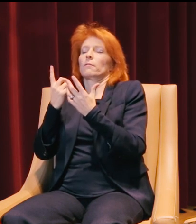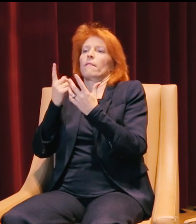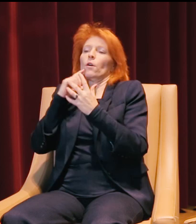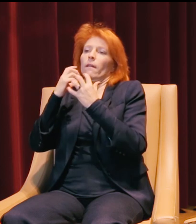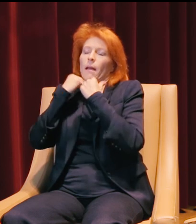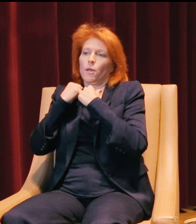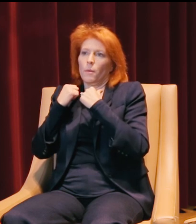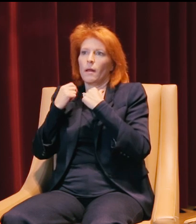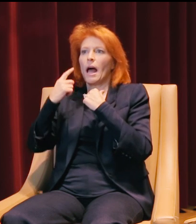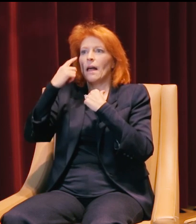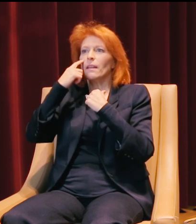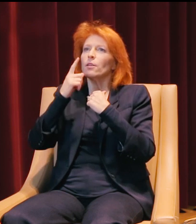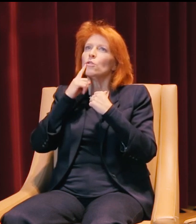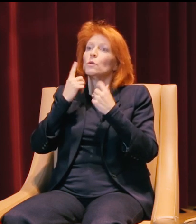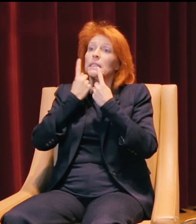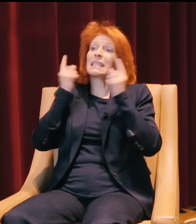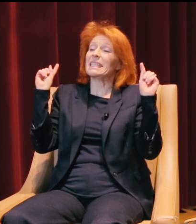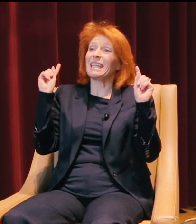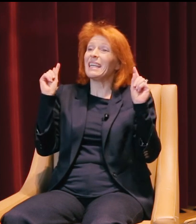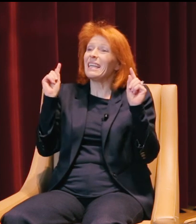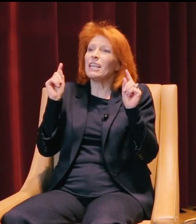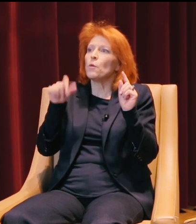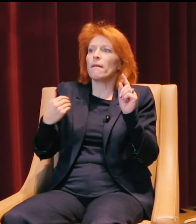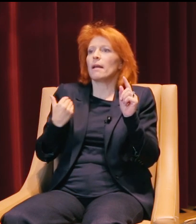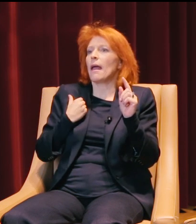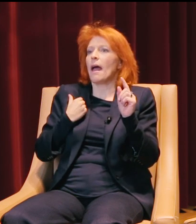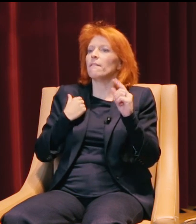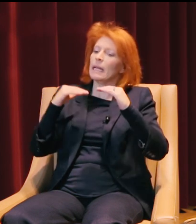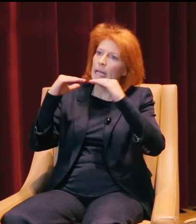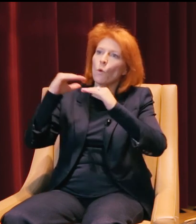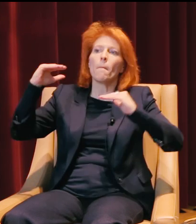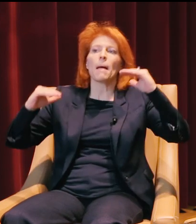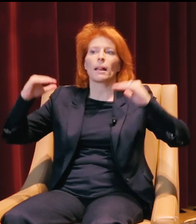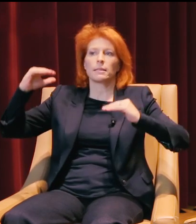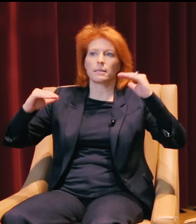I think that in order to really succeed, you have to have an equal balance of the two,